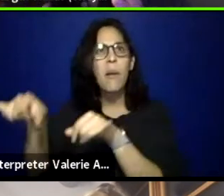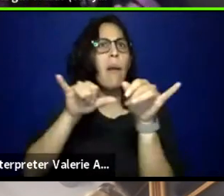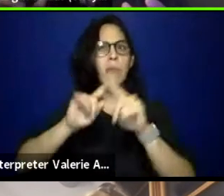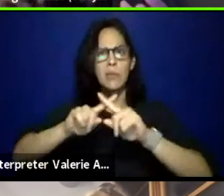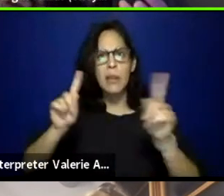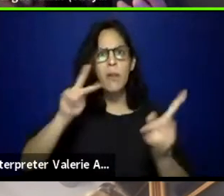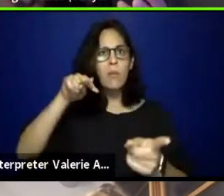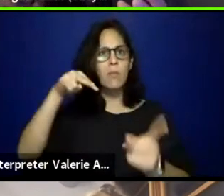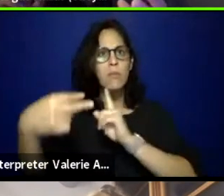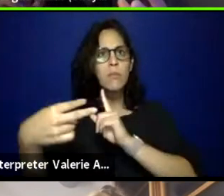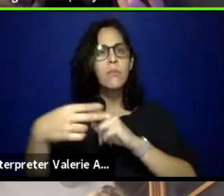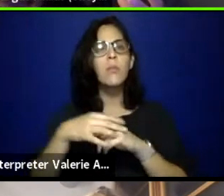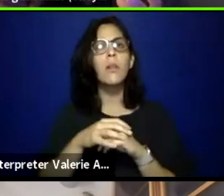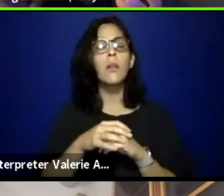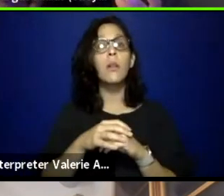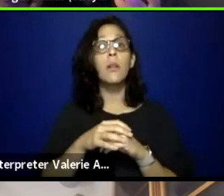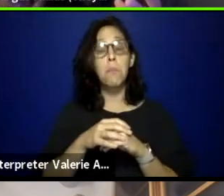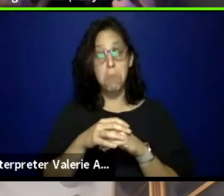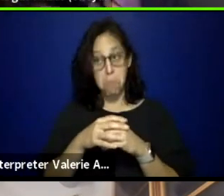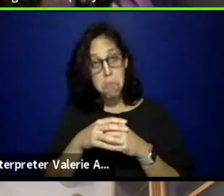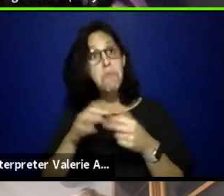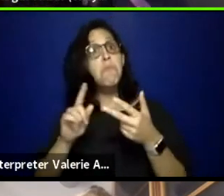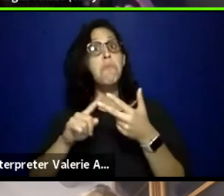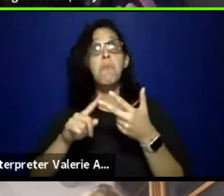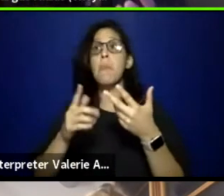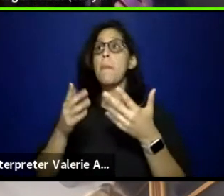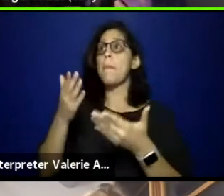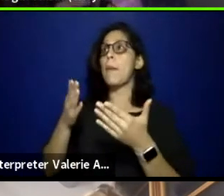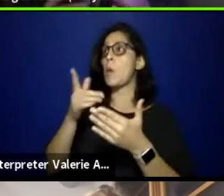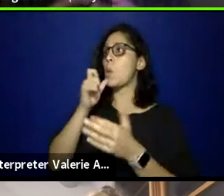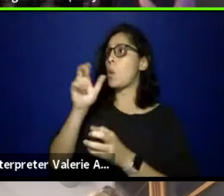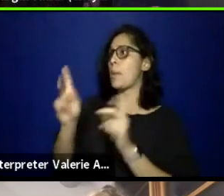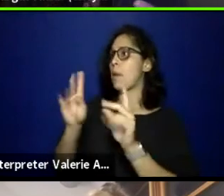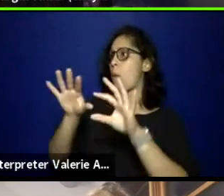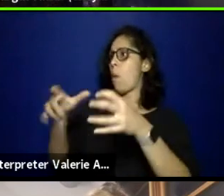who has the willingness to collaborate